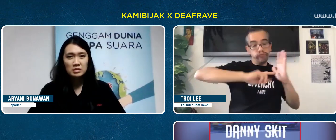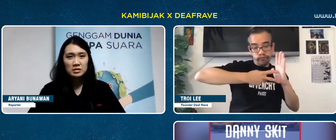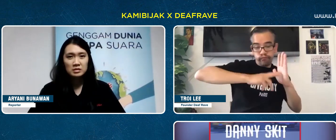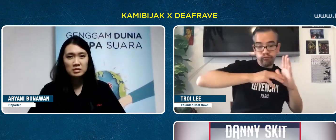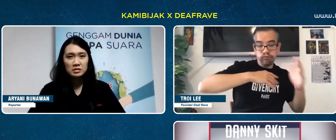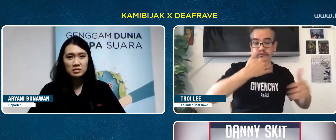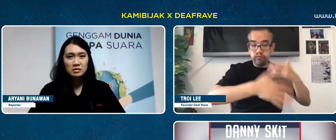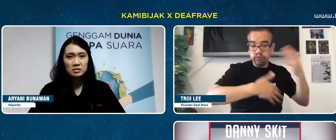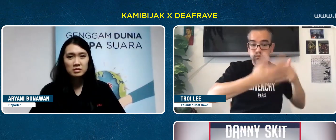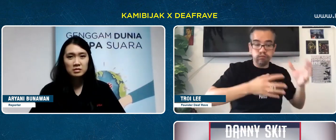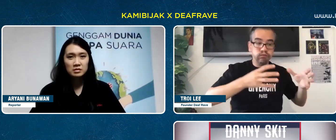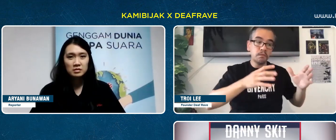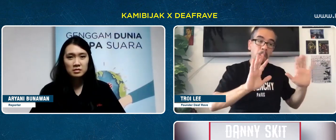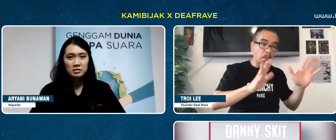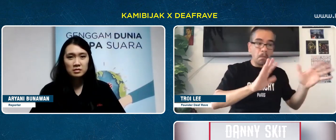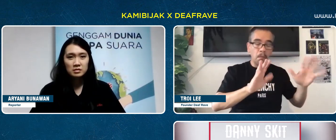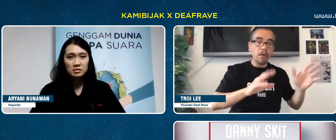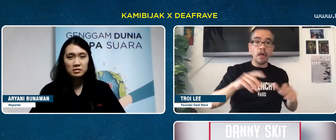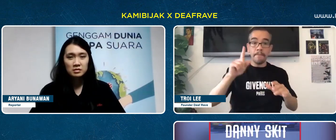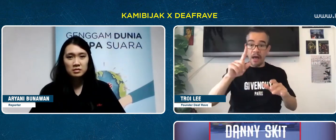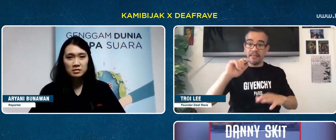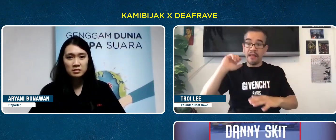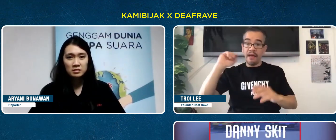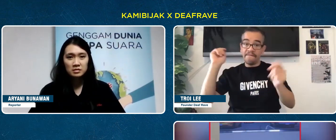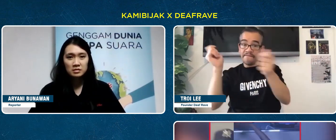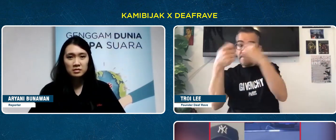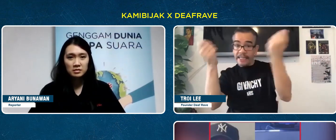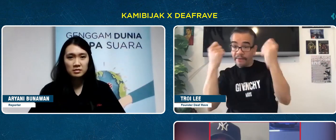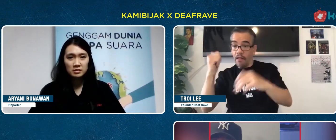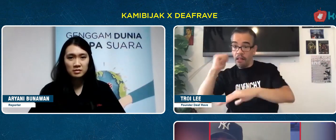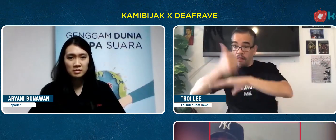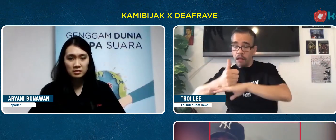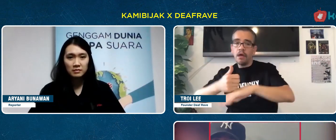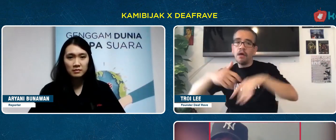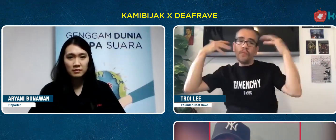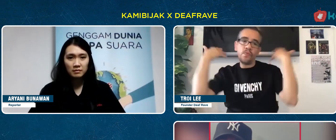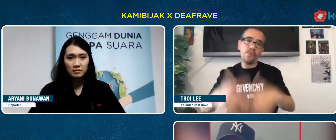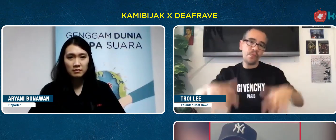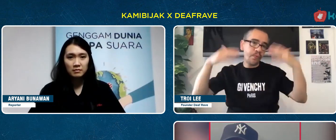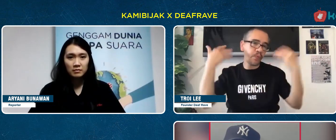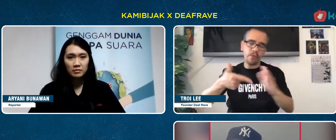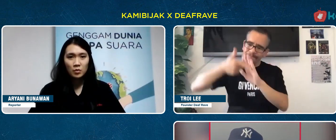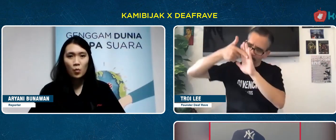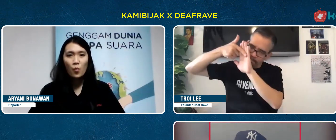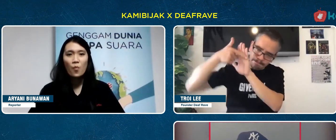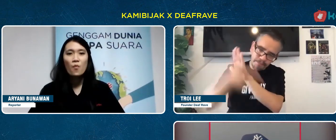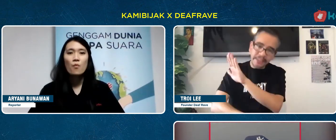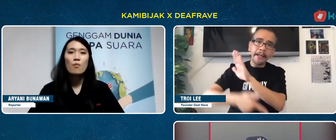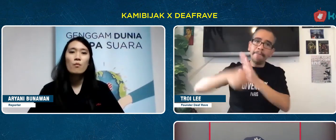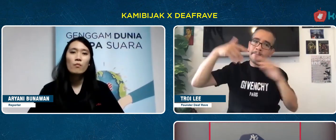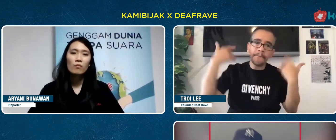and implementation, whereas for the festival, wah heavier responsibility.